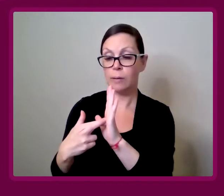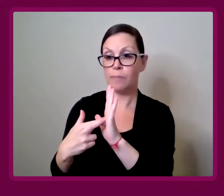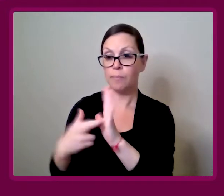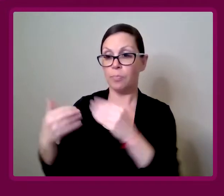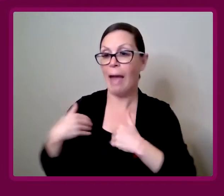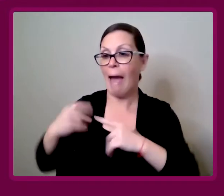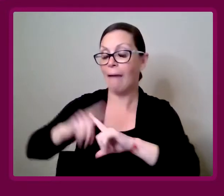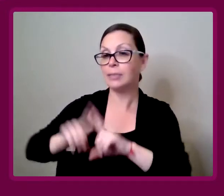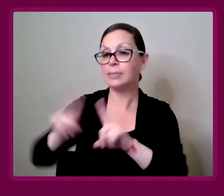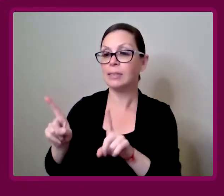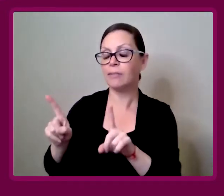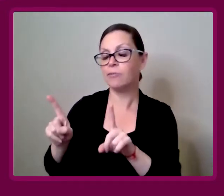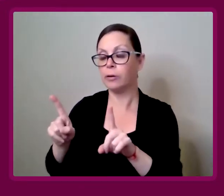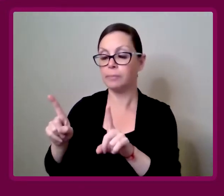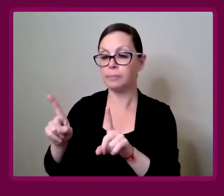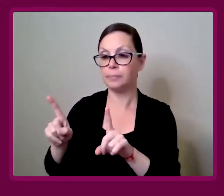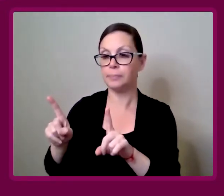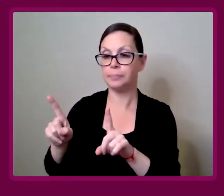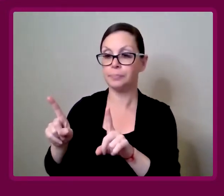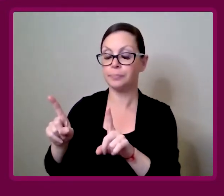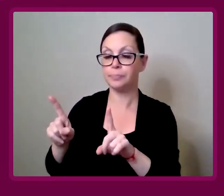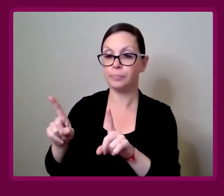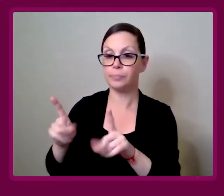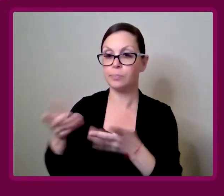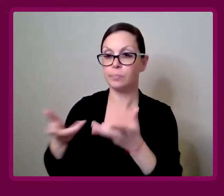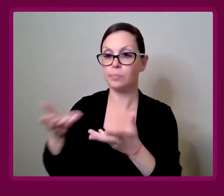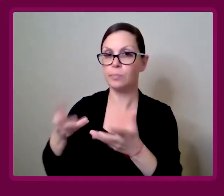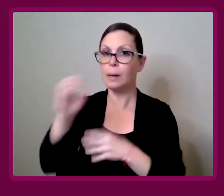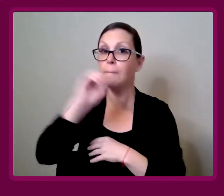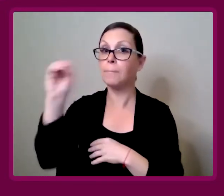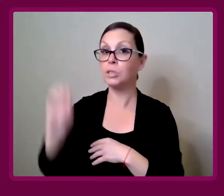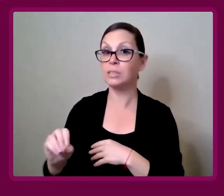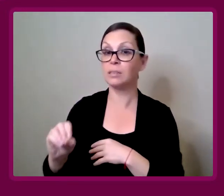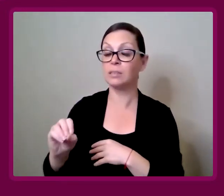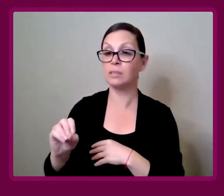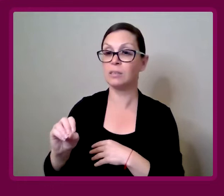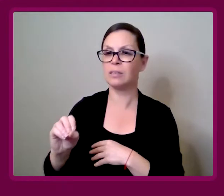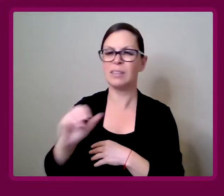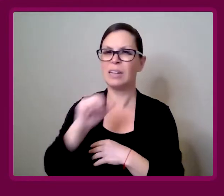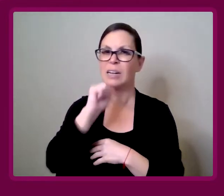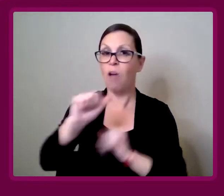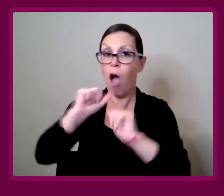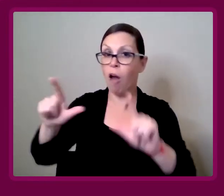have different percentages.